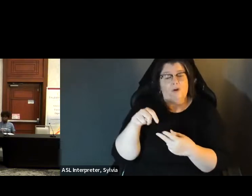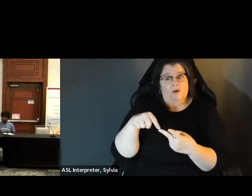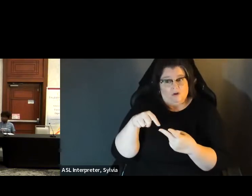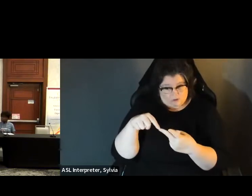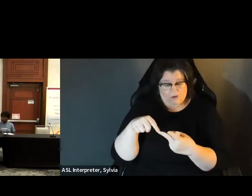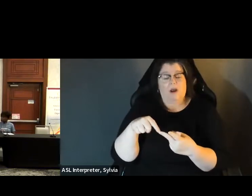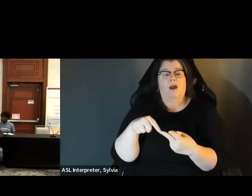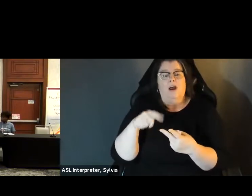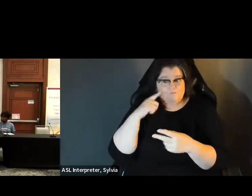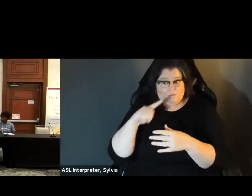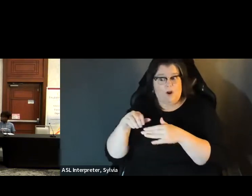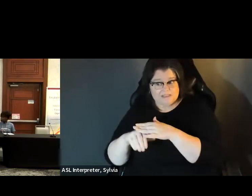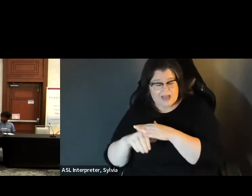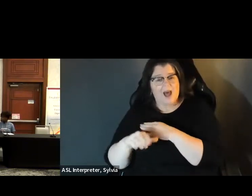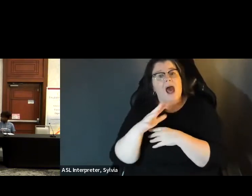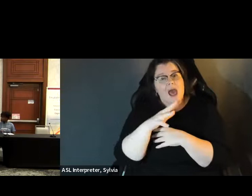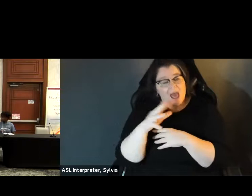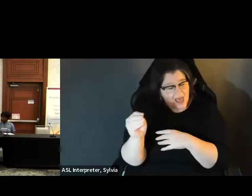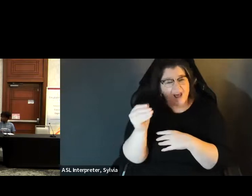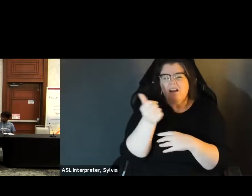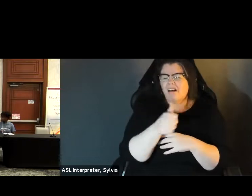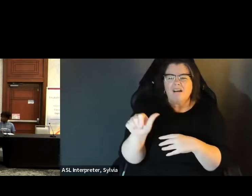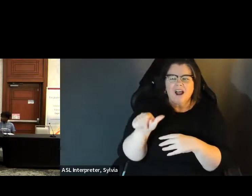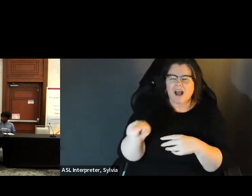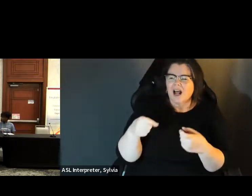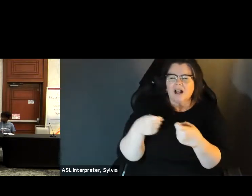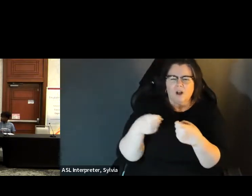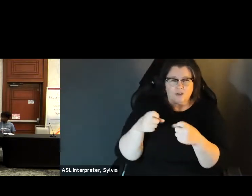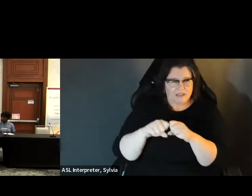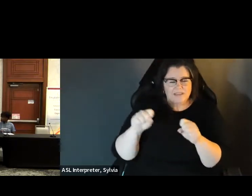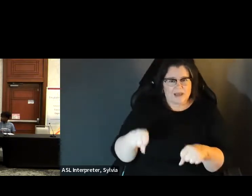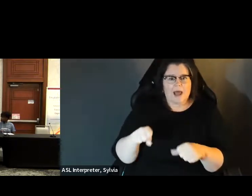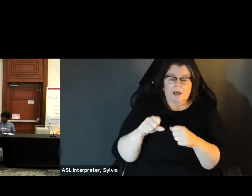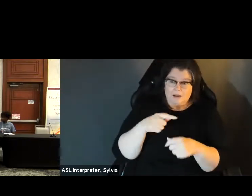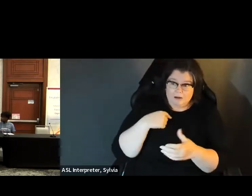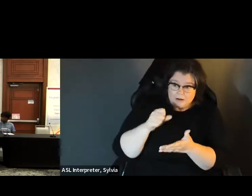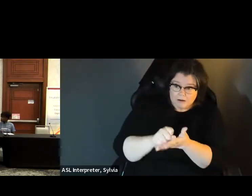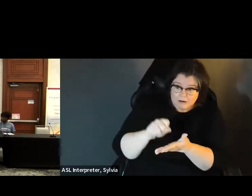ballot on the county. And the other one is electronic. to you, got access to ballot in your county, but then the other one is this electronic, and and not only accessible electronic return but also electronic return that we submit your valid to an electronic system. And not only accessible electronics return, when you